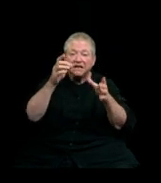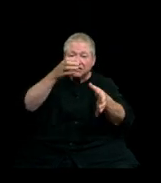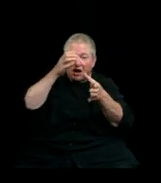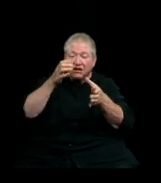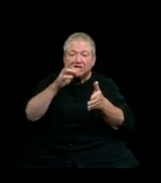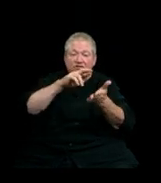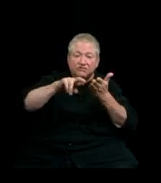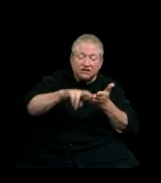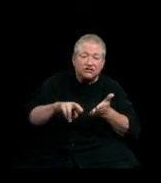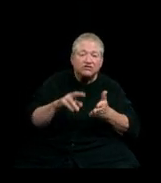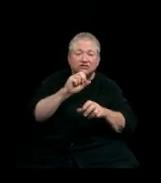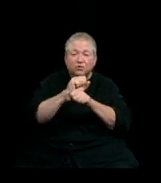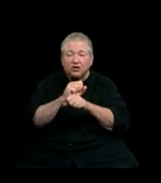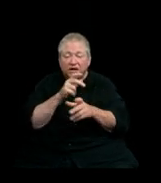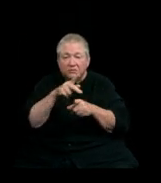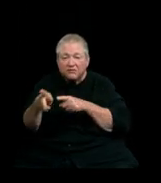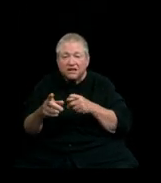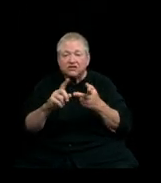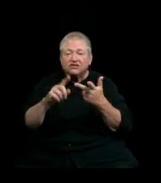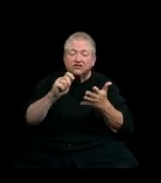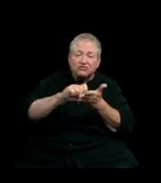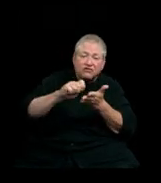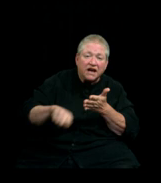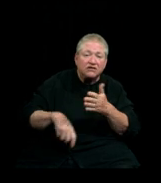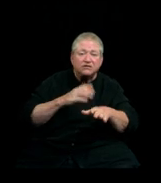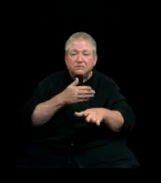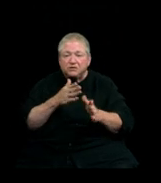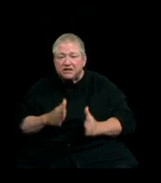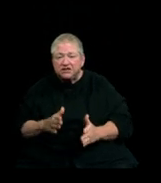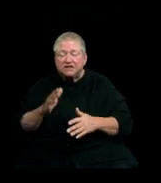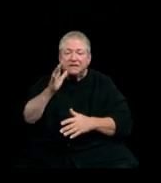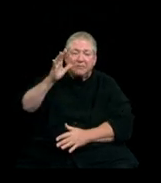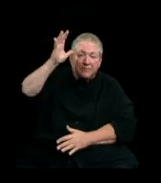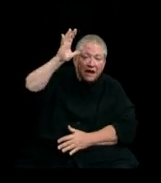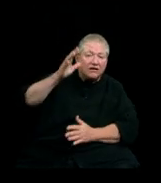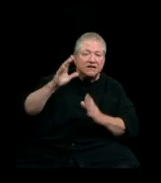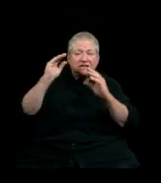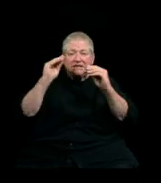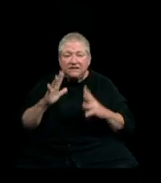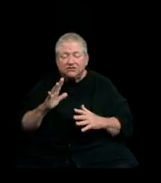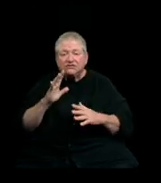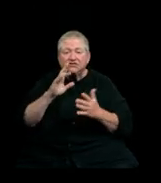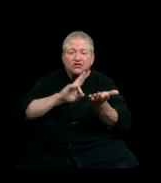working professionals, writers and musicians, parents and teachers, nurses and scientists,